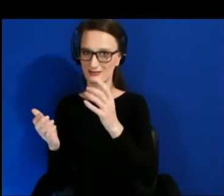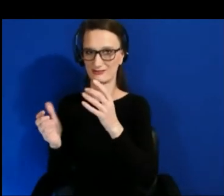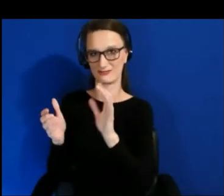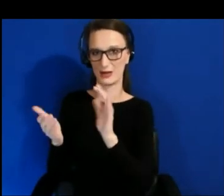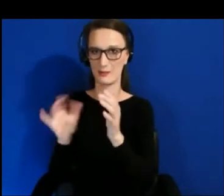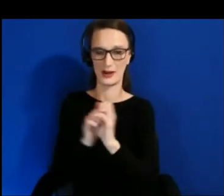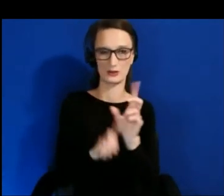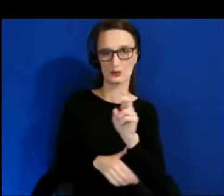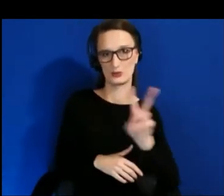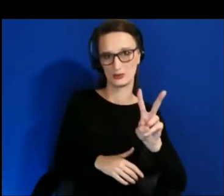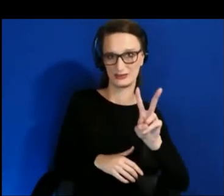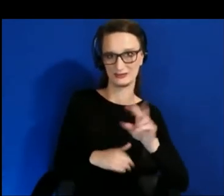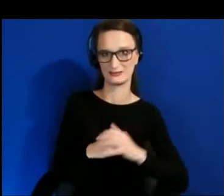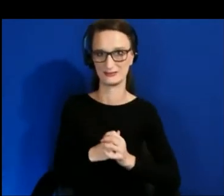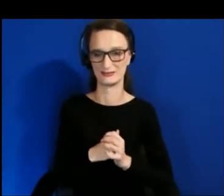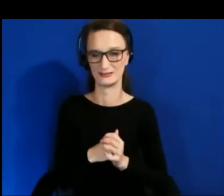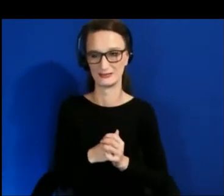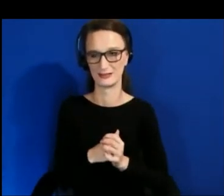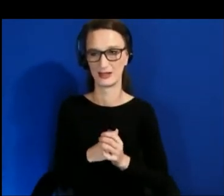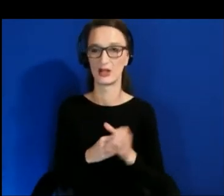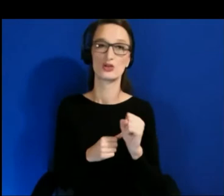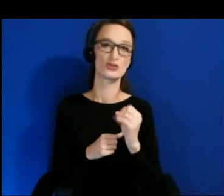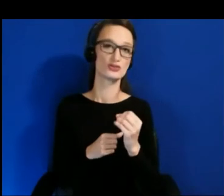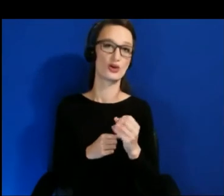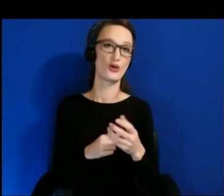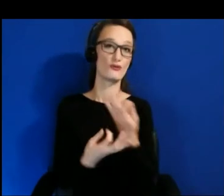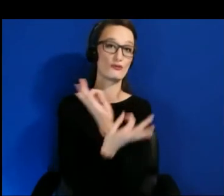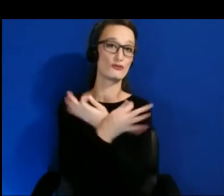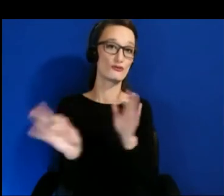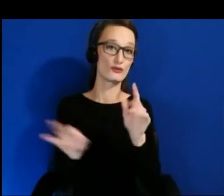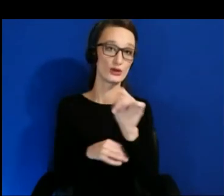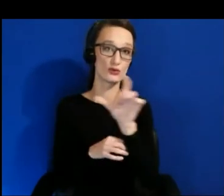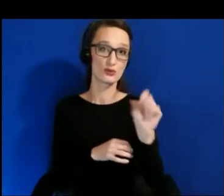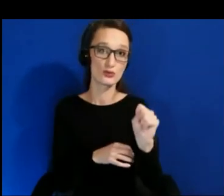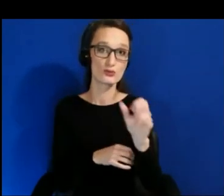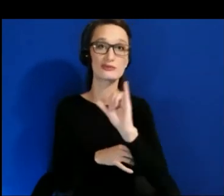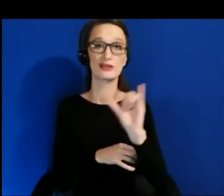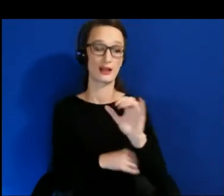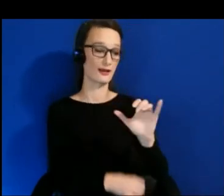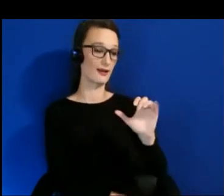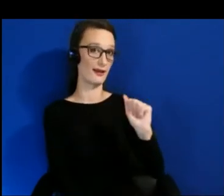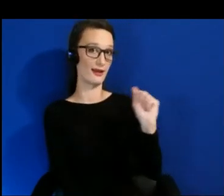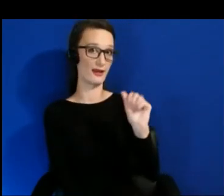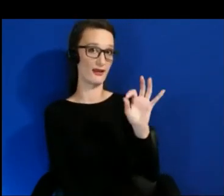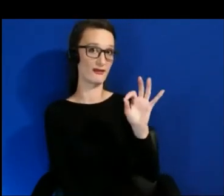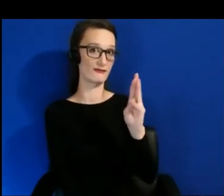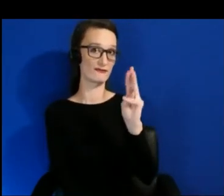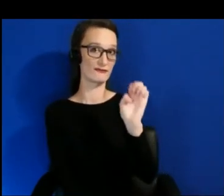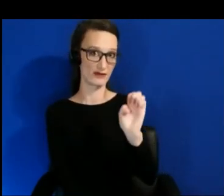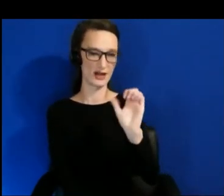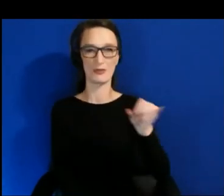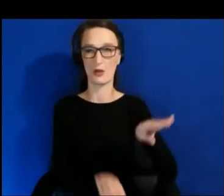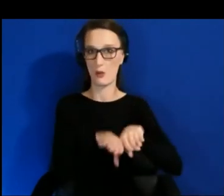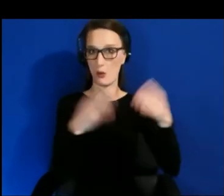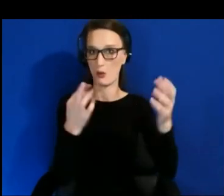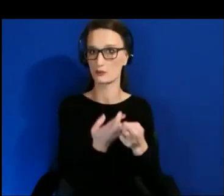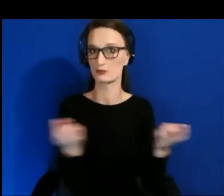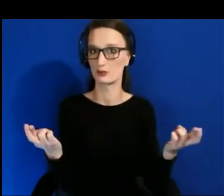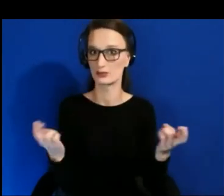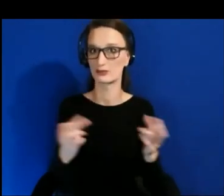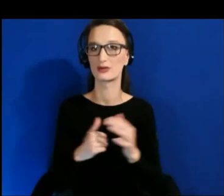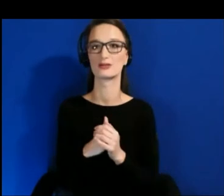Tools that are free, like A-frame is an open source project that is started by Mozilla a few years back.